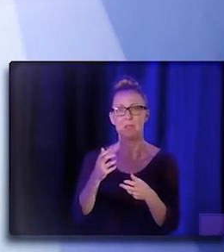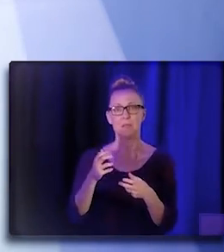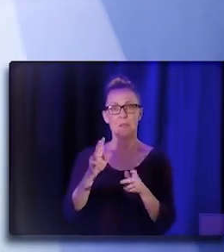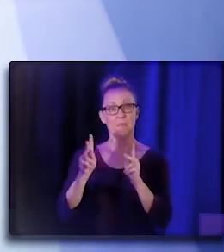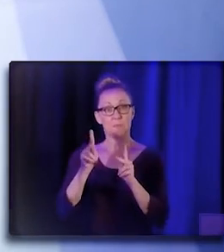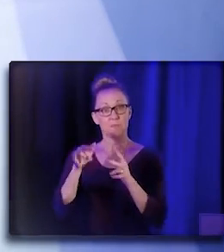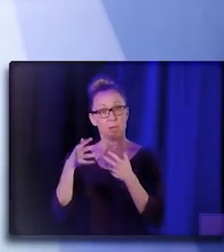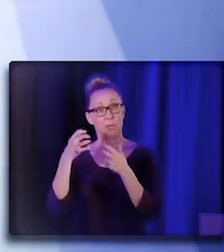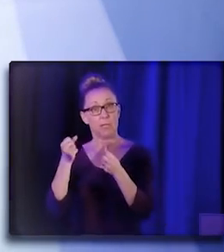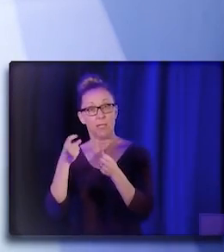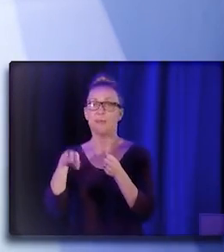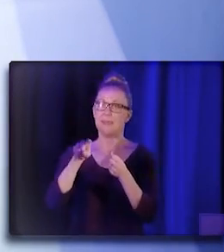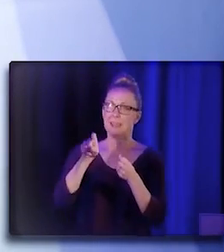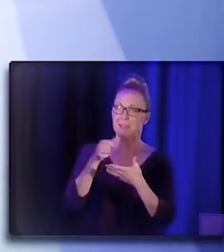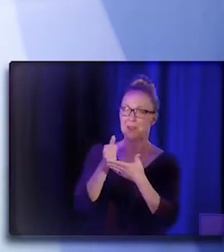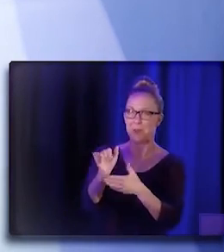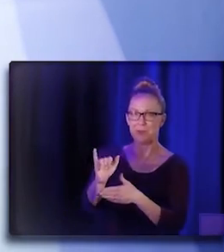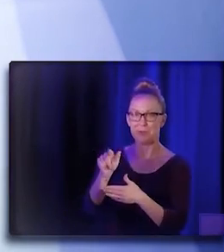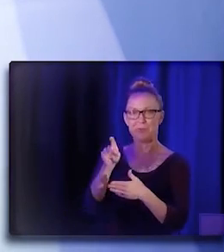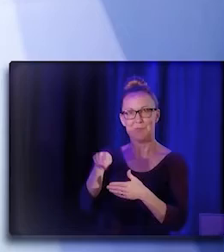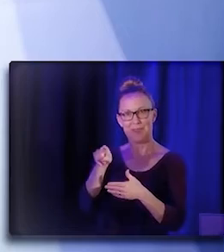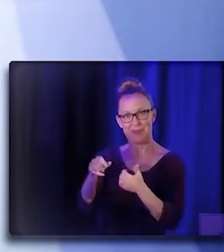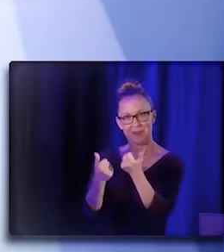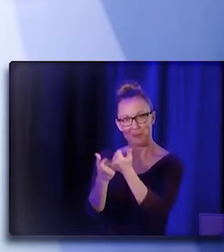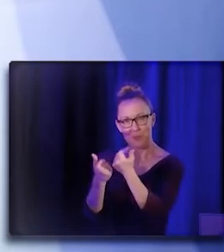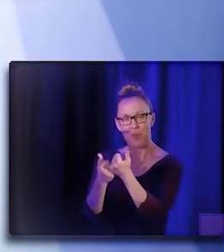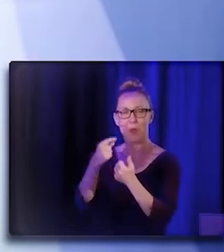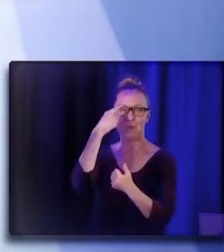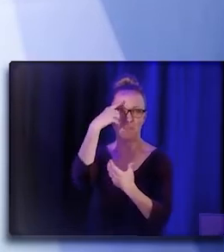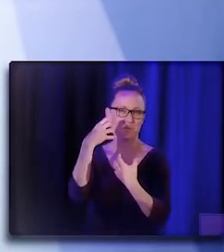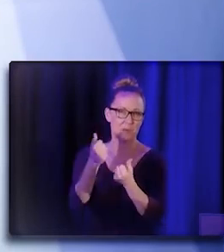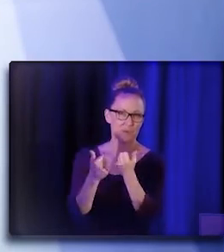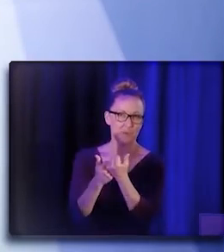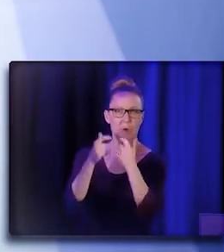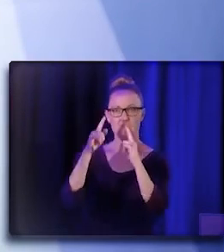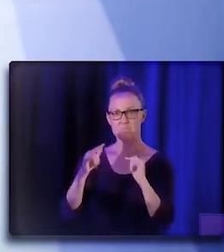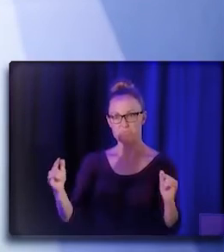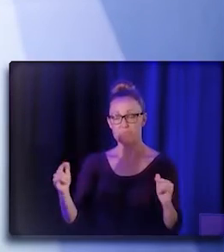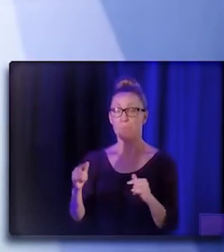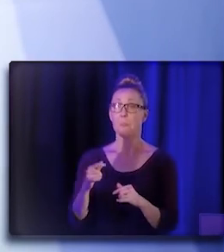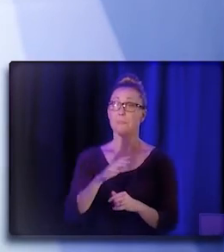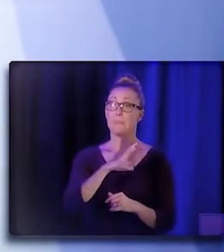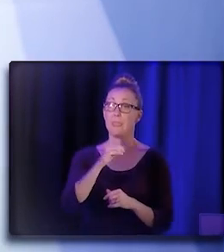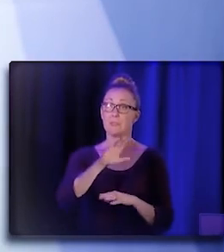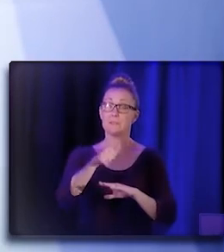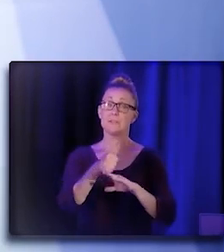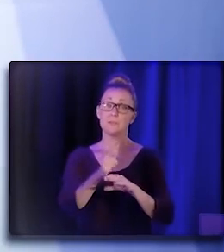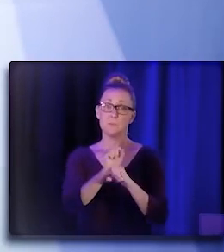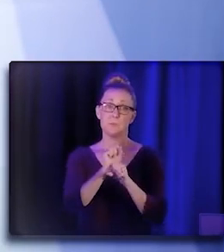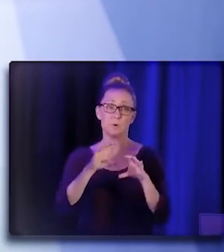Where are the mental health supports for us? And then, you know, in building up workforce development, you know, when we're talking